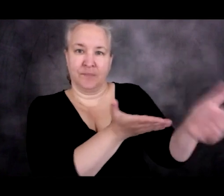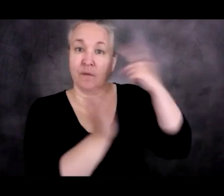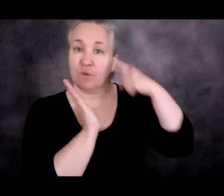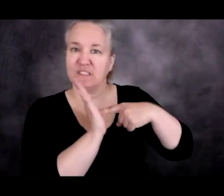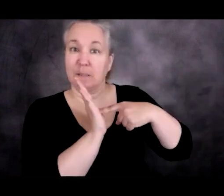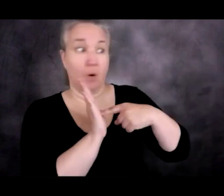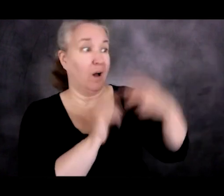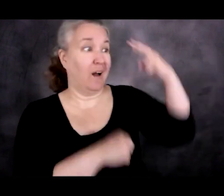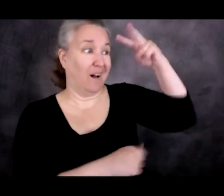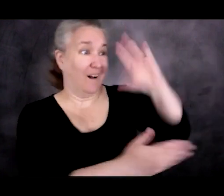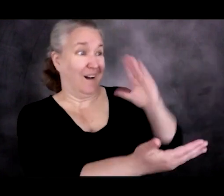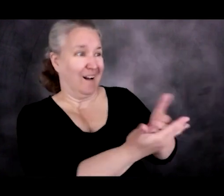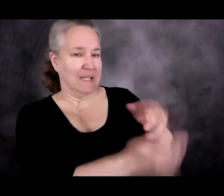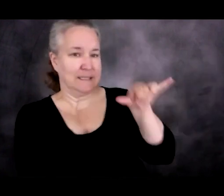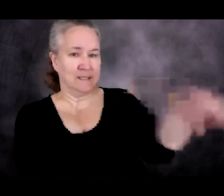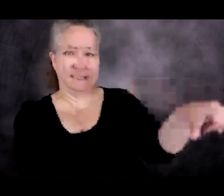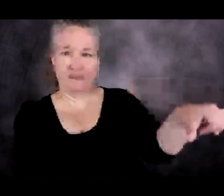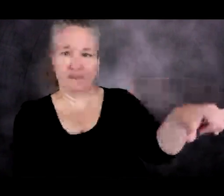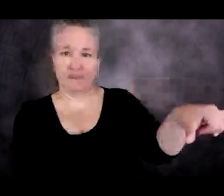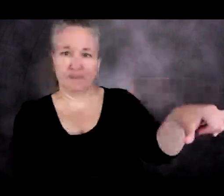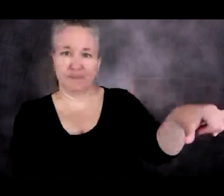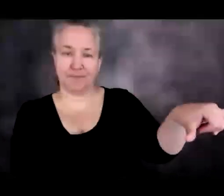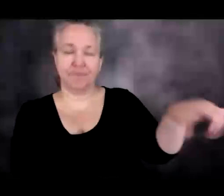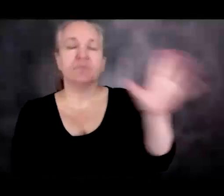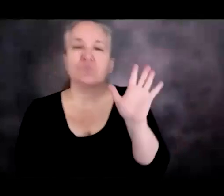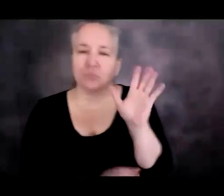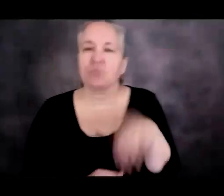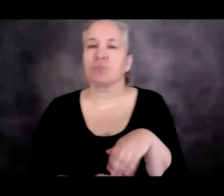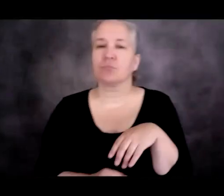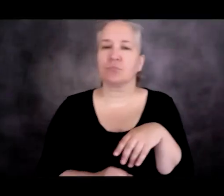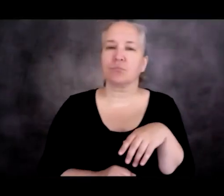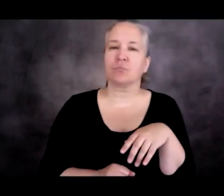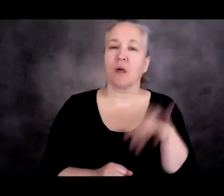program, which essentially said, if you come and ask